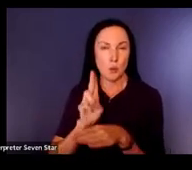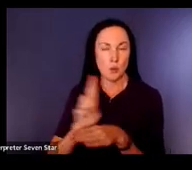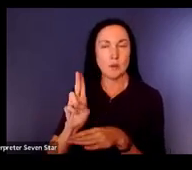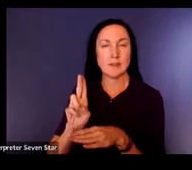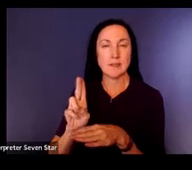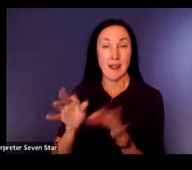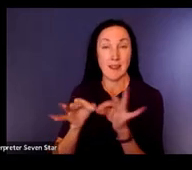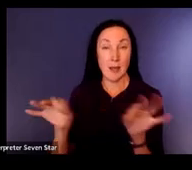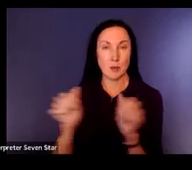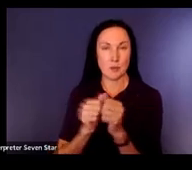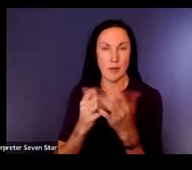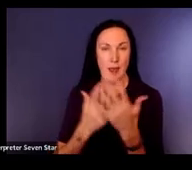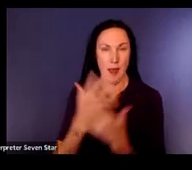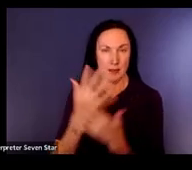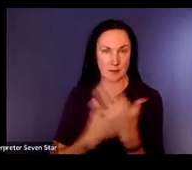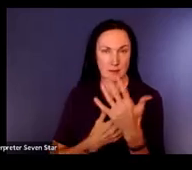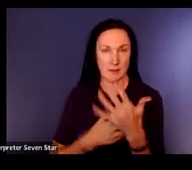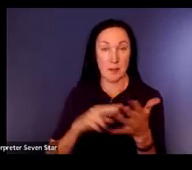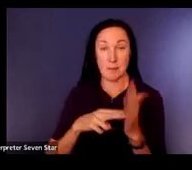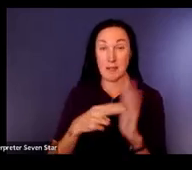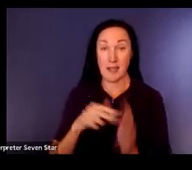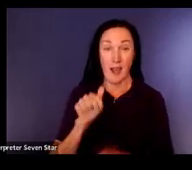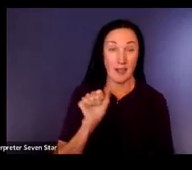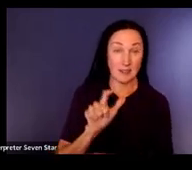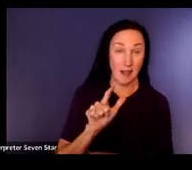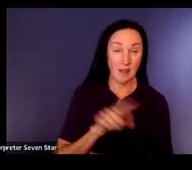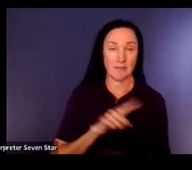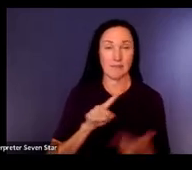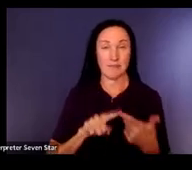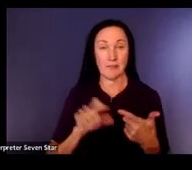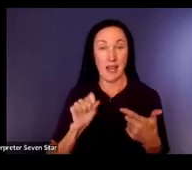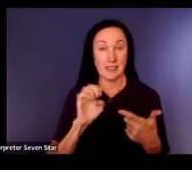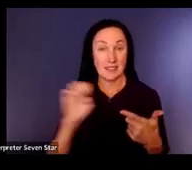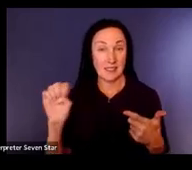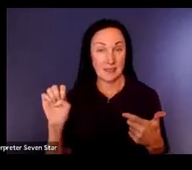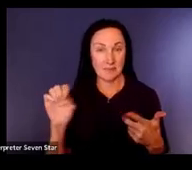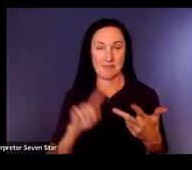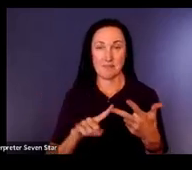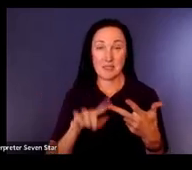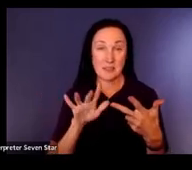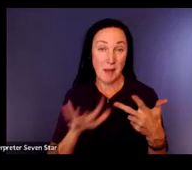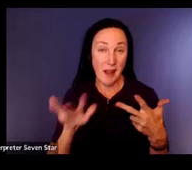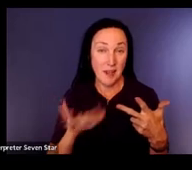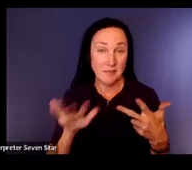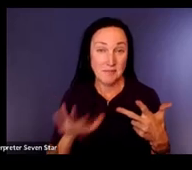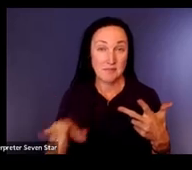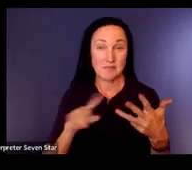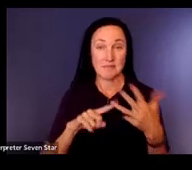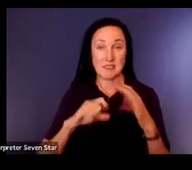So that could be American Sign Language, signed exact English,, finger spelling, simultaneous